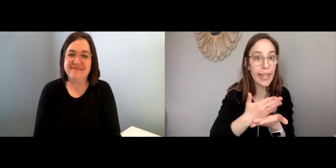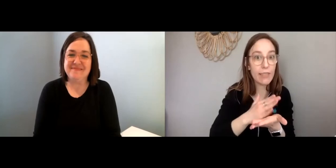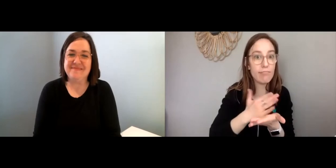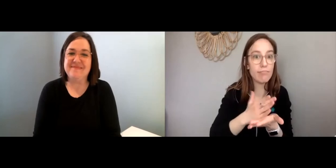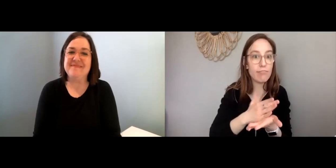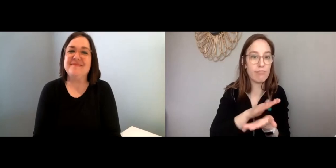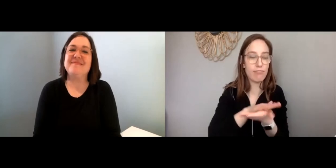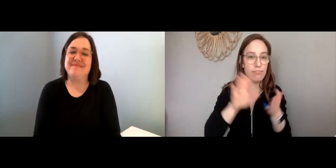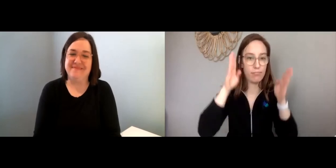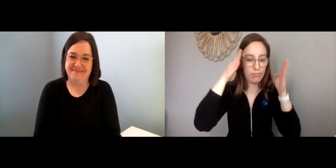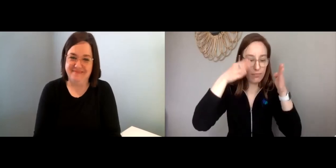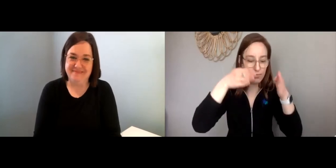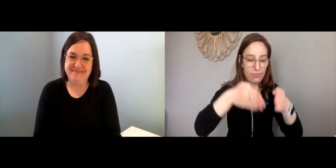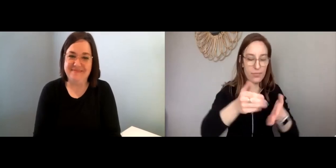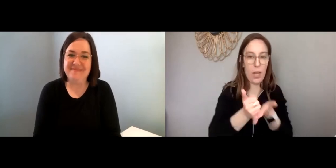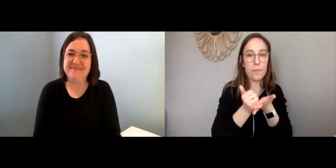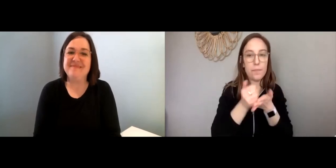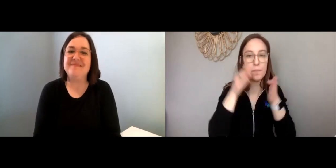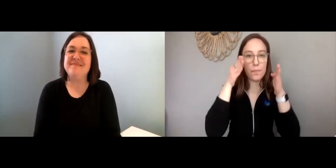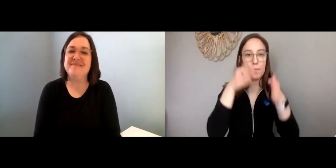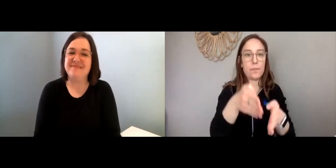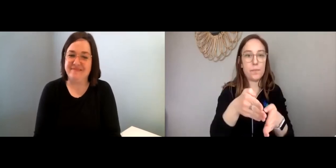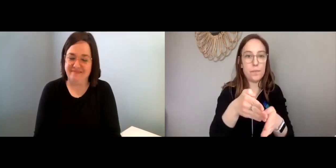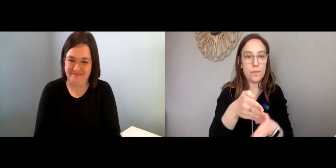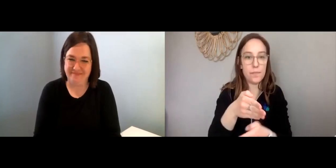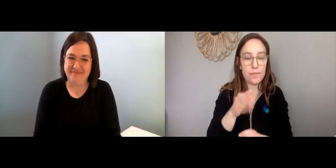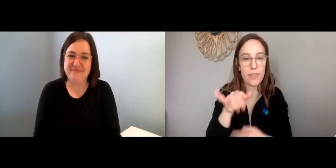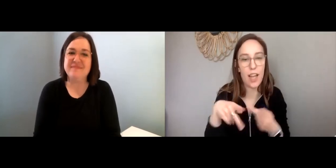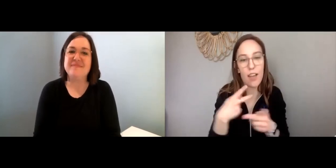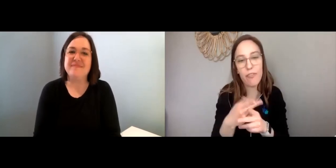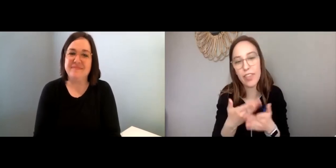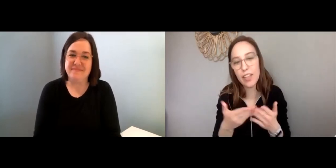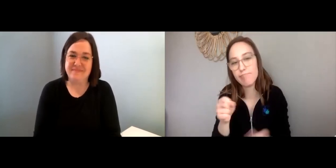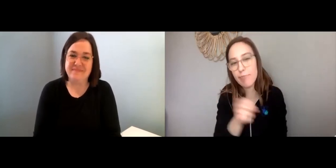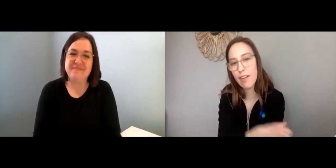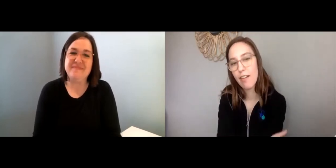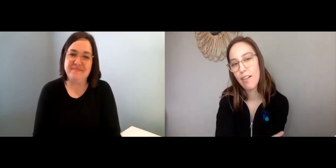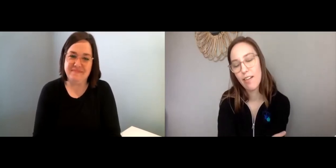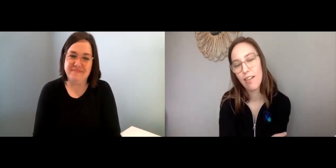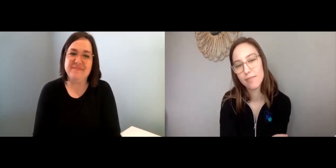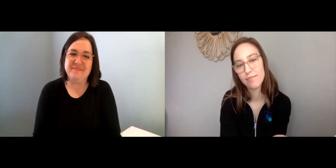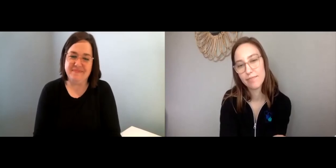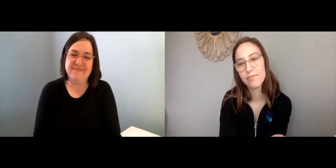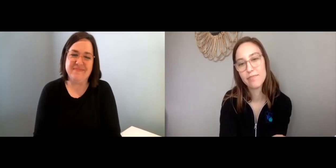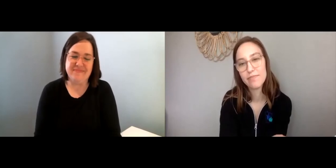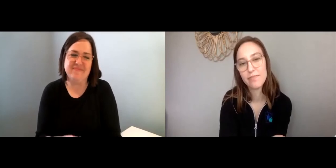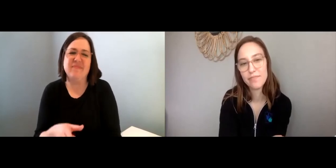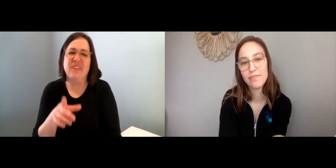Or even like, cooking sometimes can really help keep your mind focused, you know, it's that kind of thing.